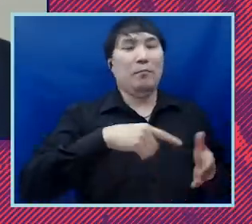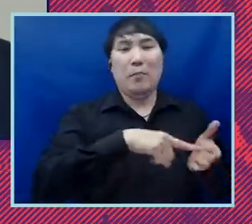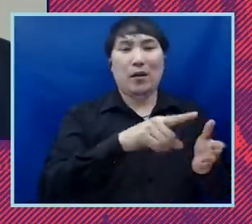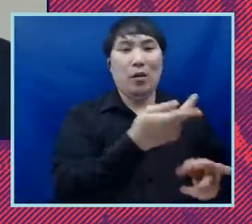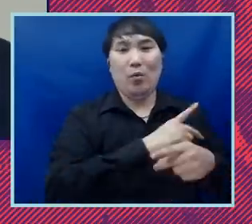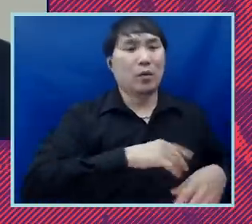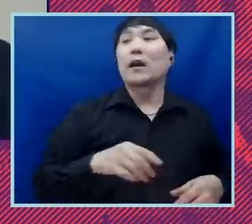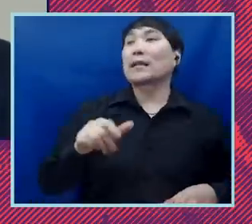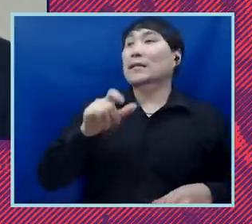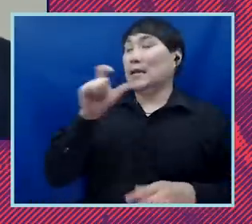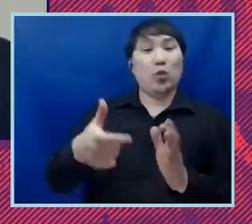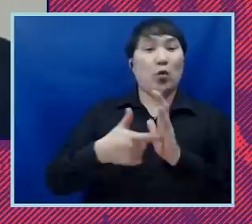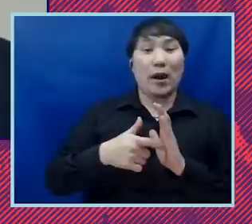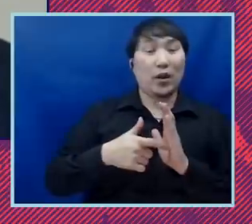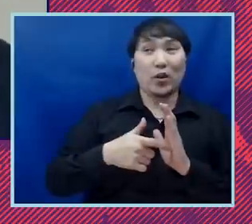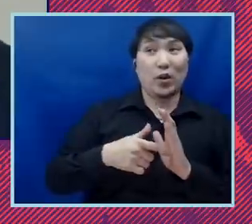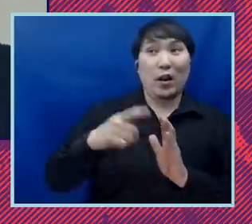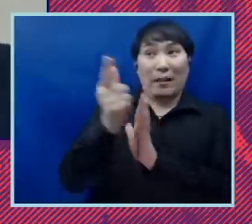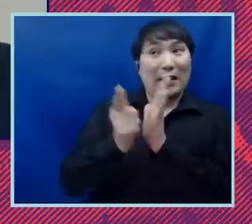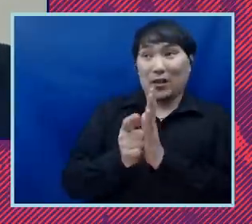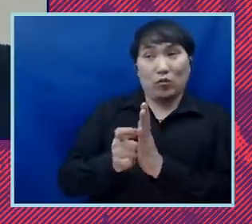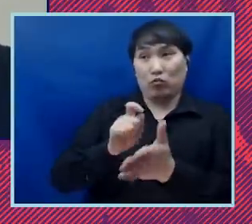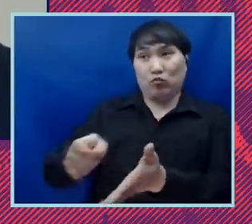it doesn't require legislation because it's already you know enabling that legislation